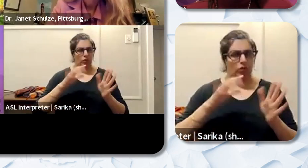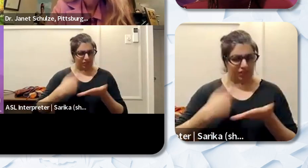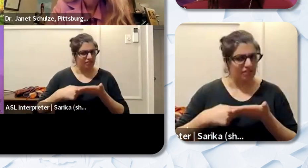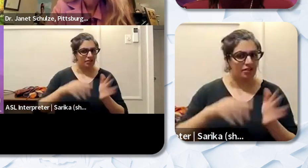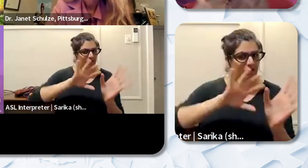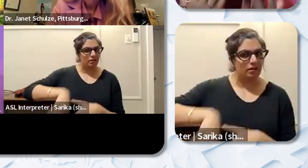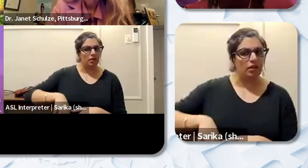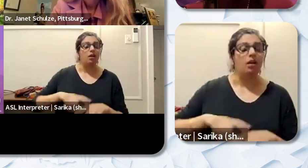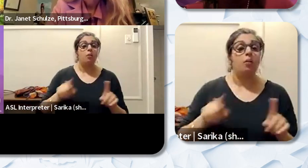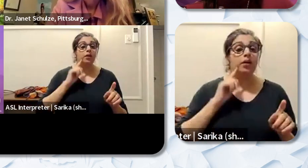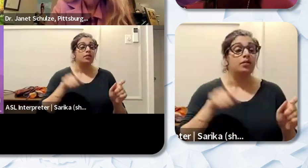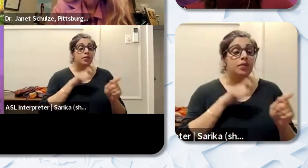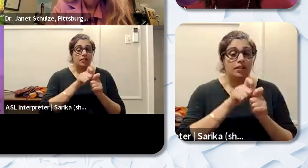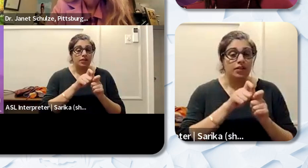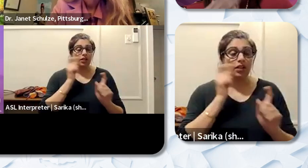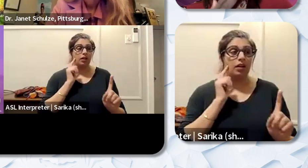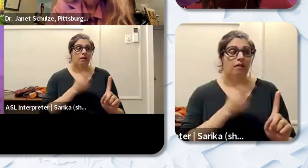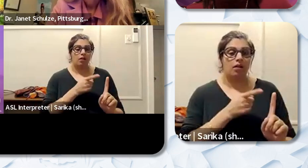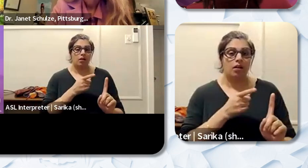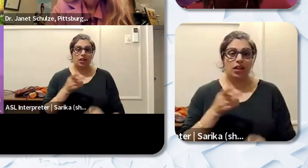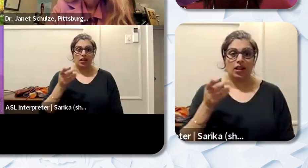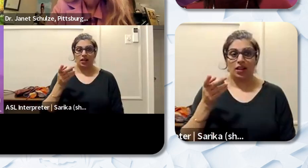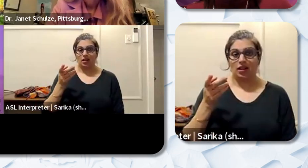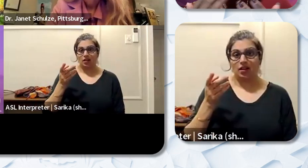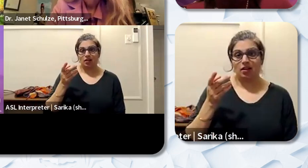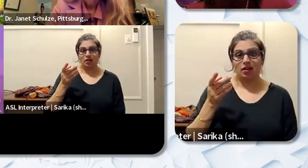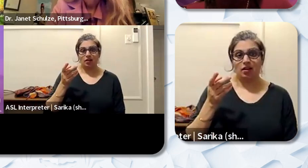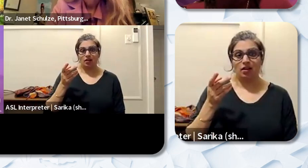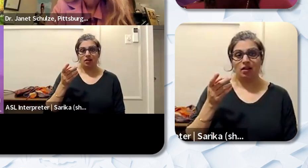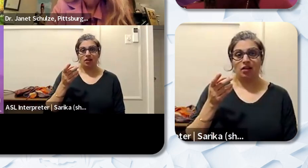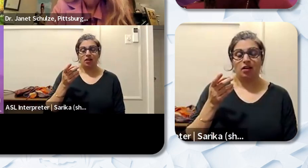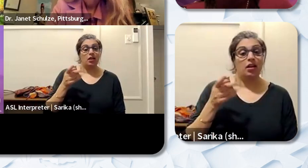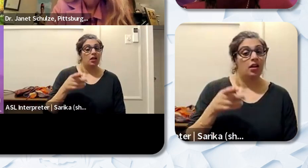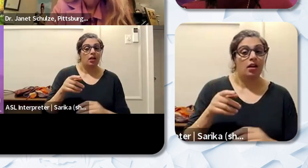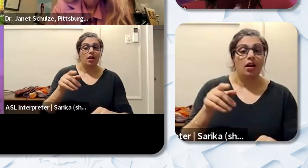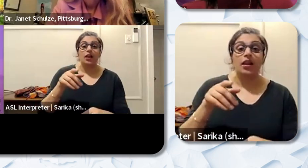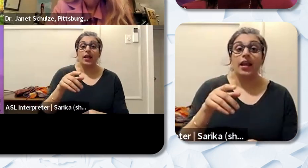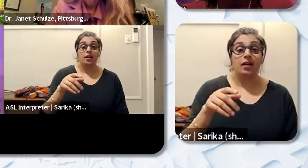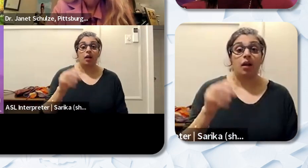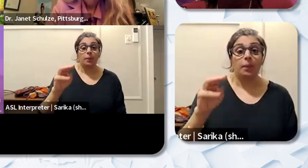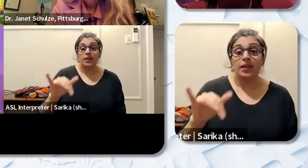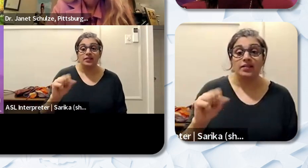is whether or not you like we'll start with you Mrs. Ajayi you had an experience where you felt